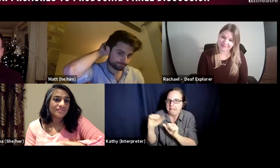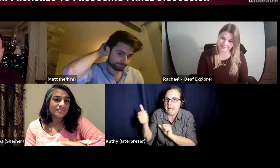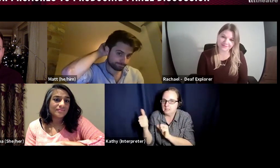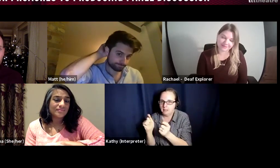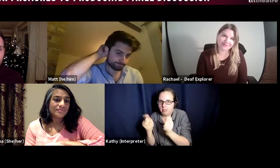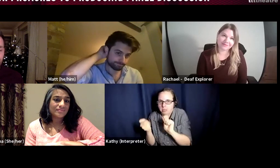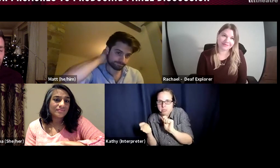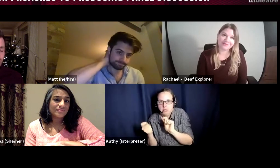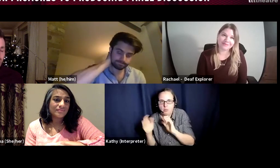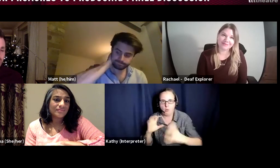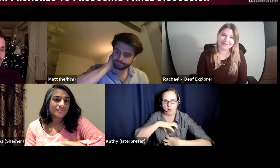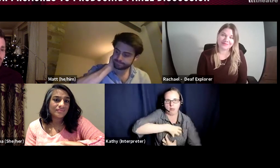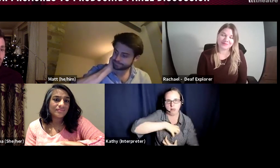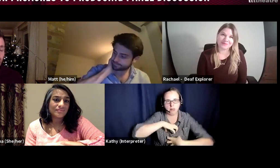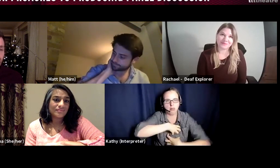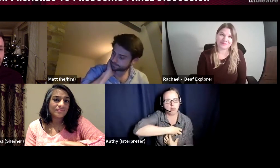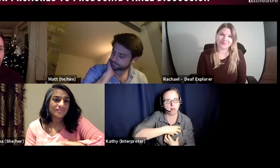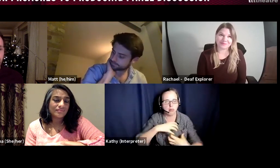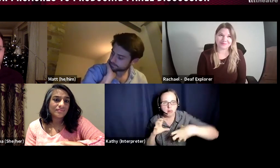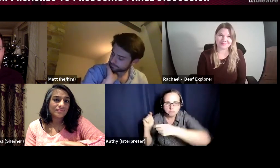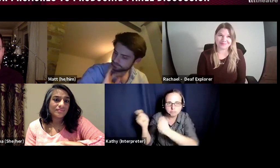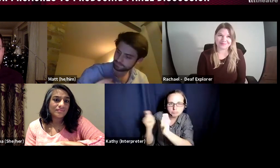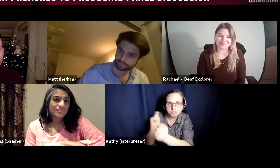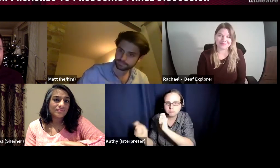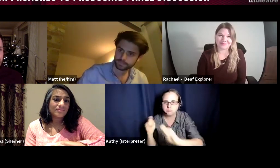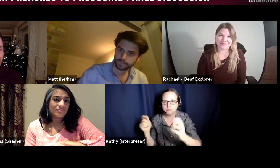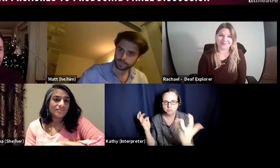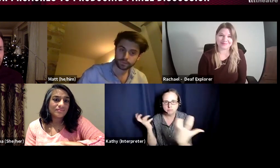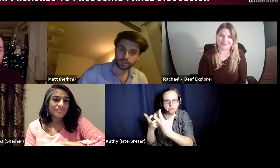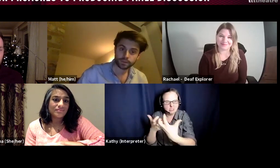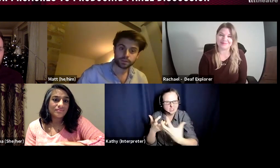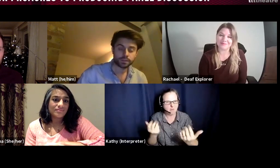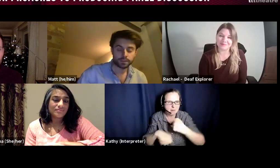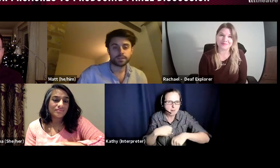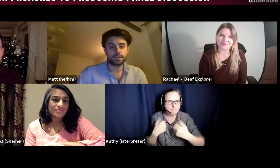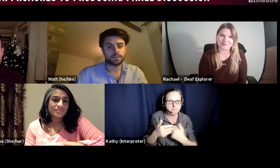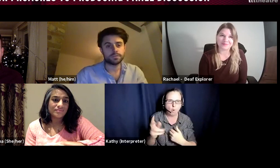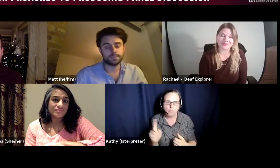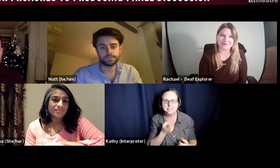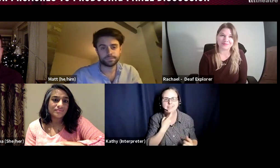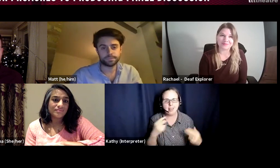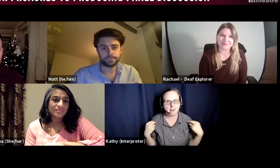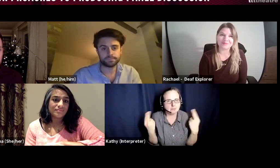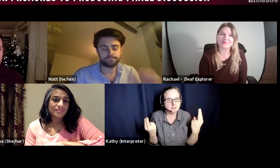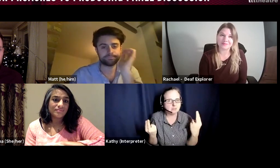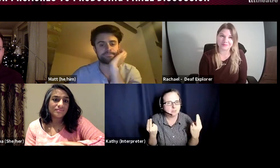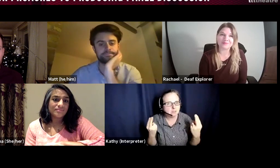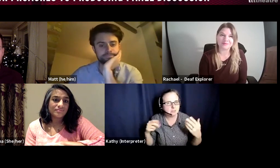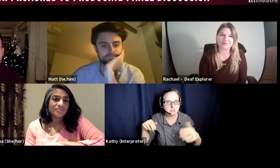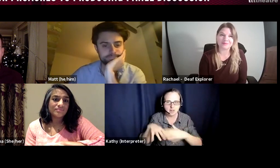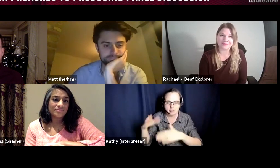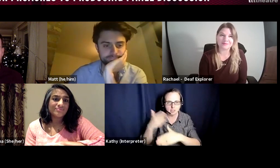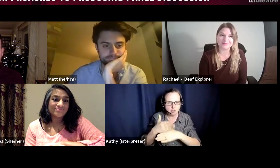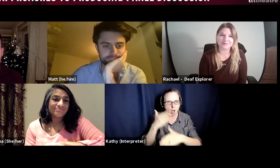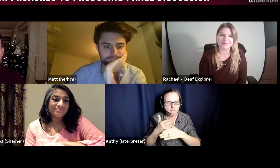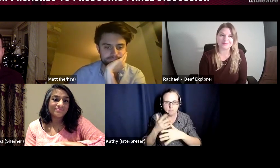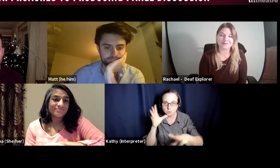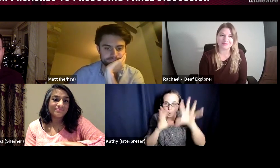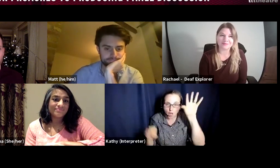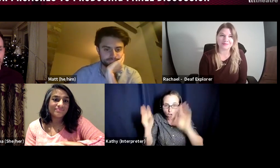So, I have certainly found I've built resilience in this job which is a great skill that people